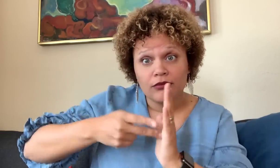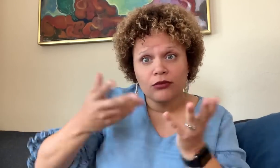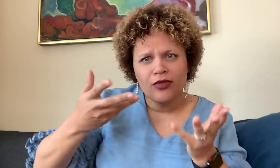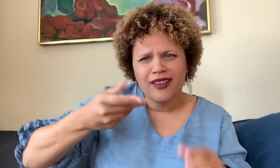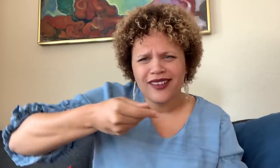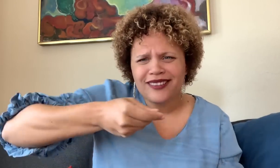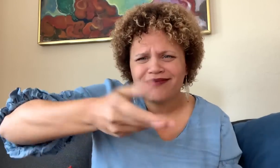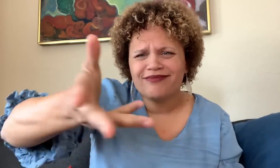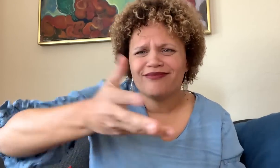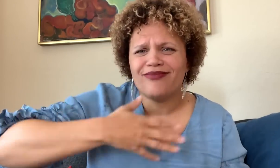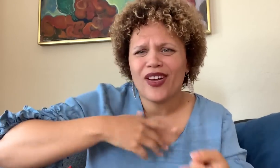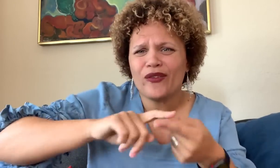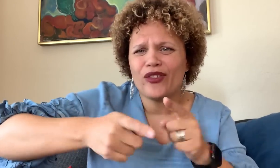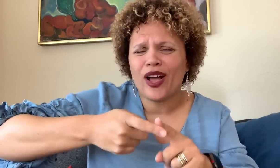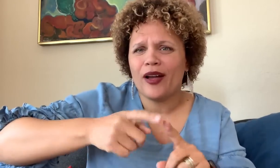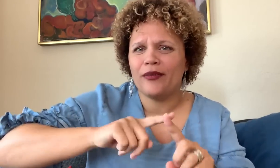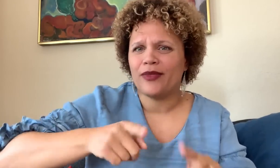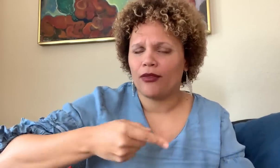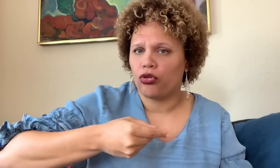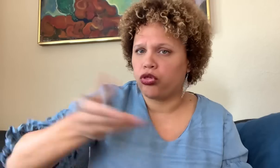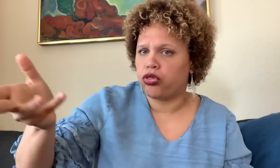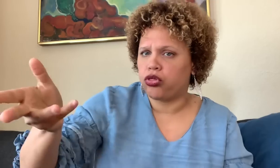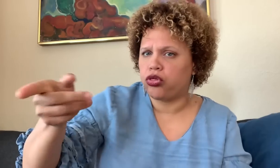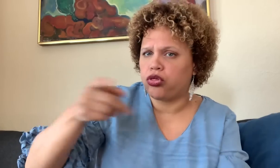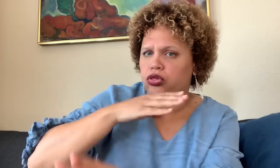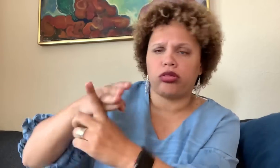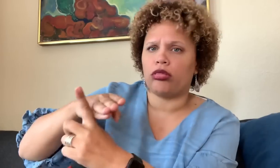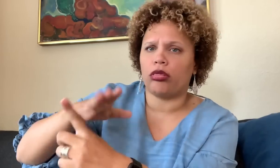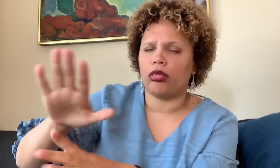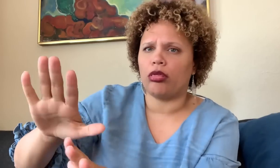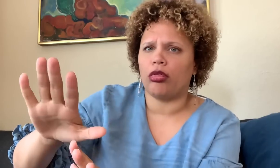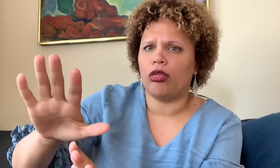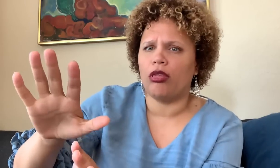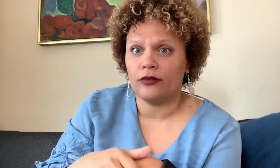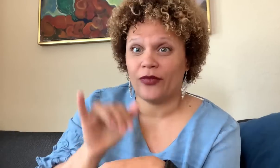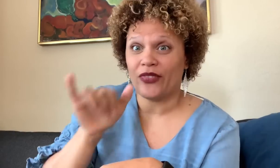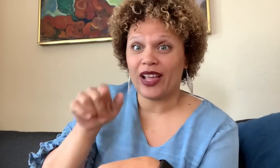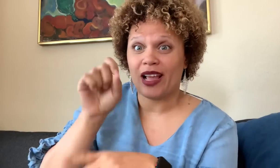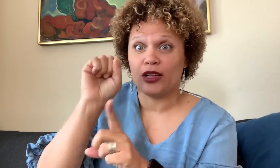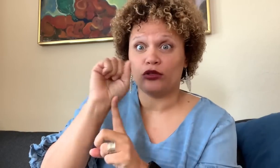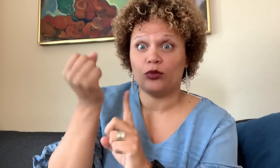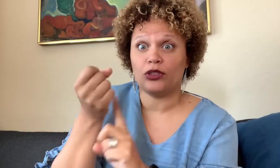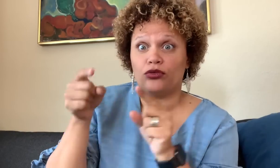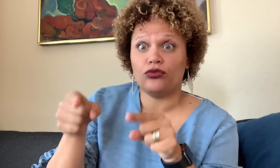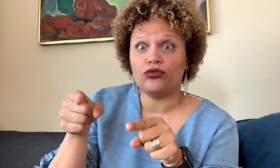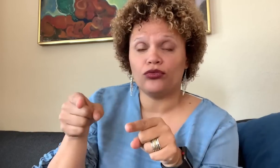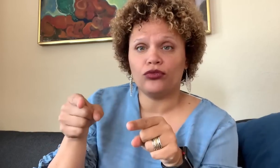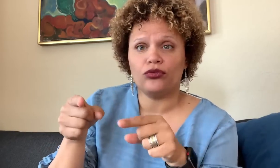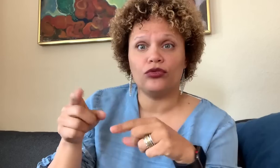to throw the frisbee in a manner that your friend would catch it, but the impact was that the frisbee you threw